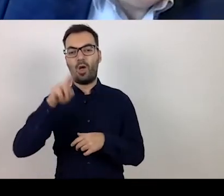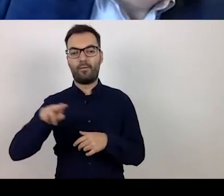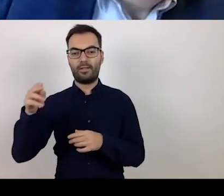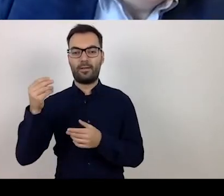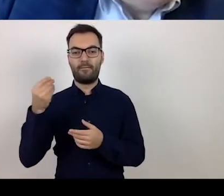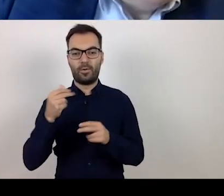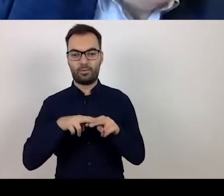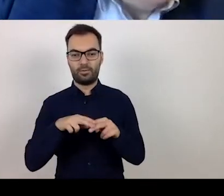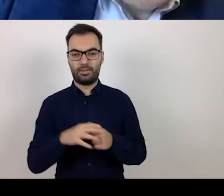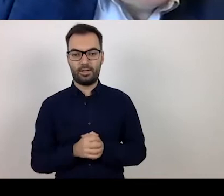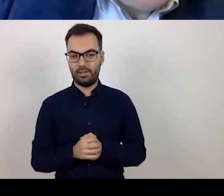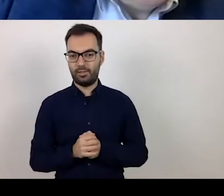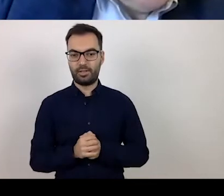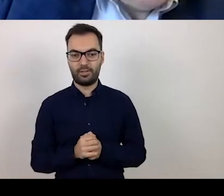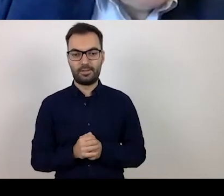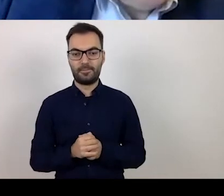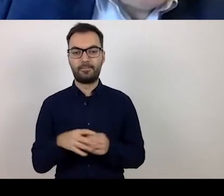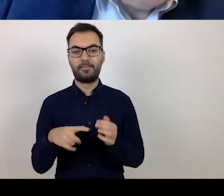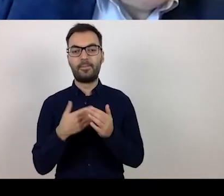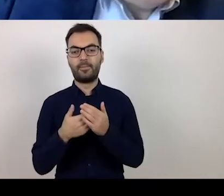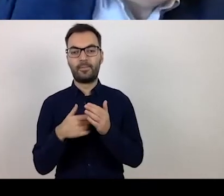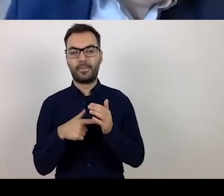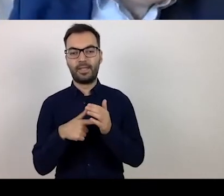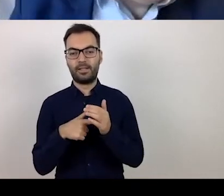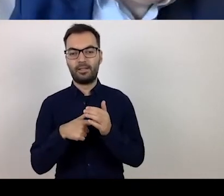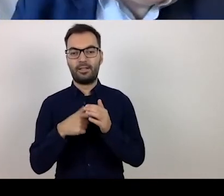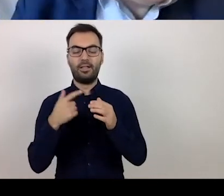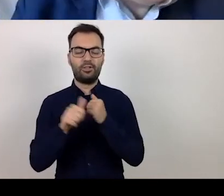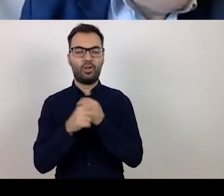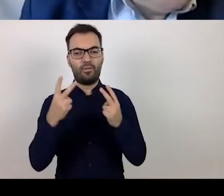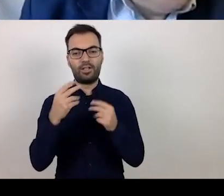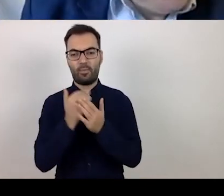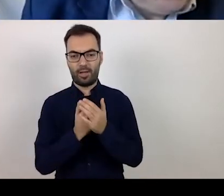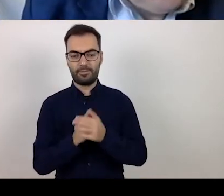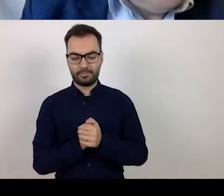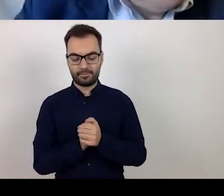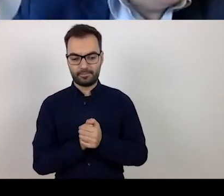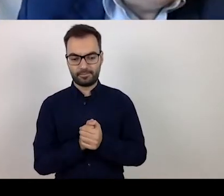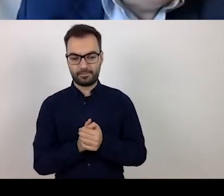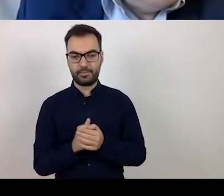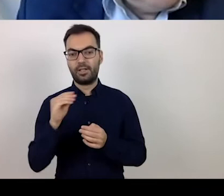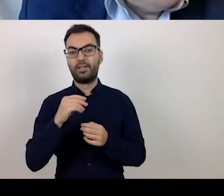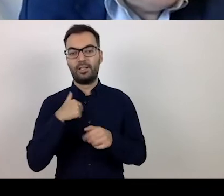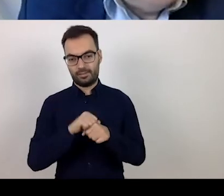and their relevant programmes. In addition, I have been a university lecturer